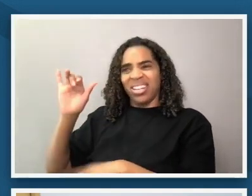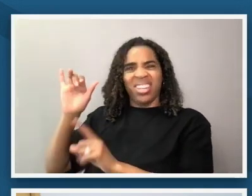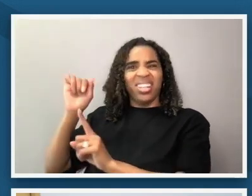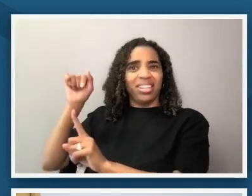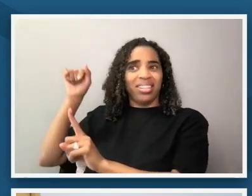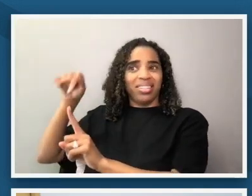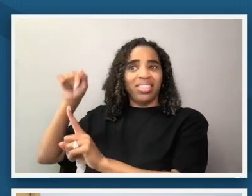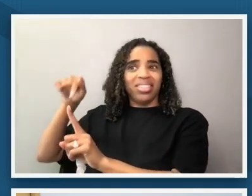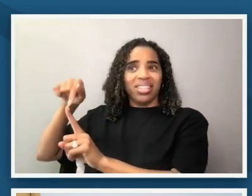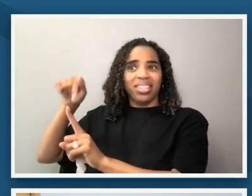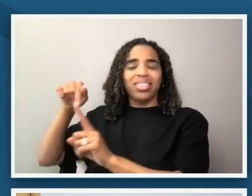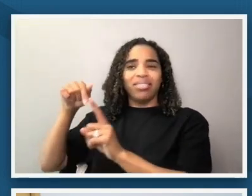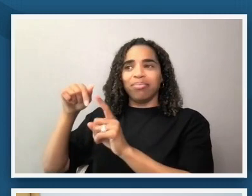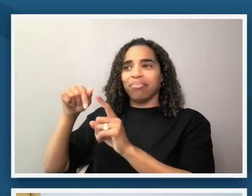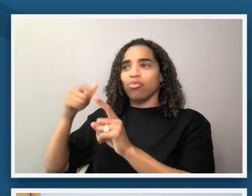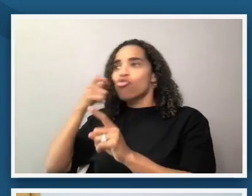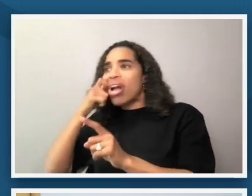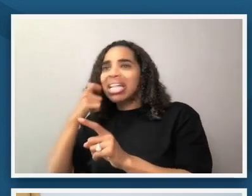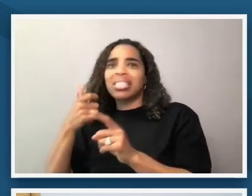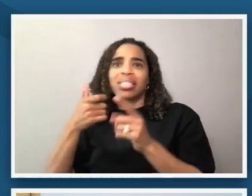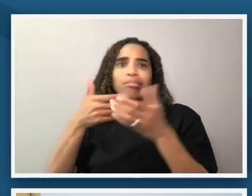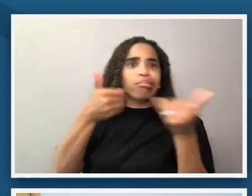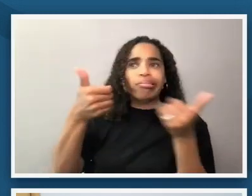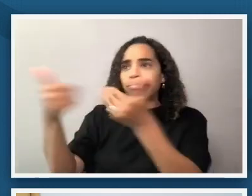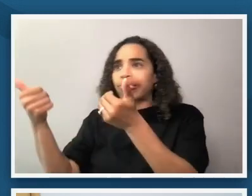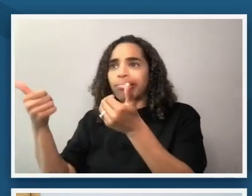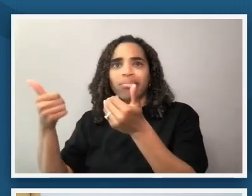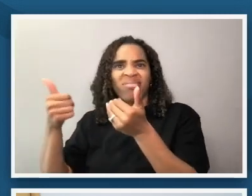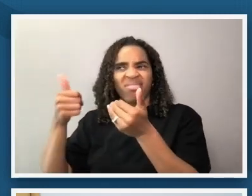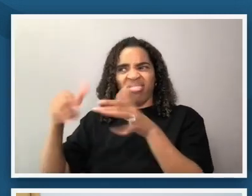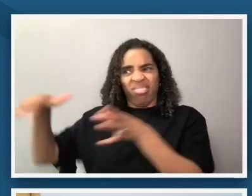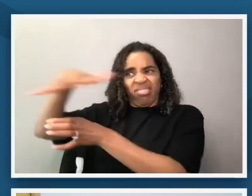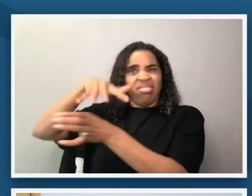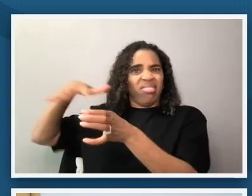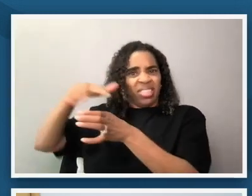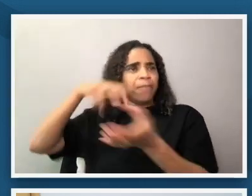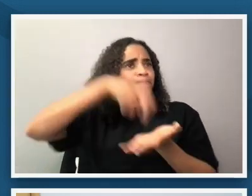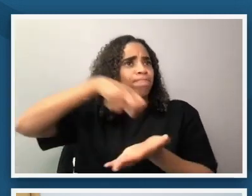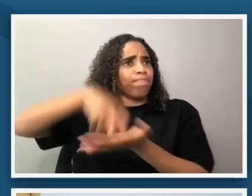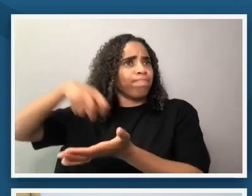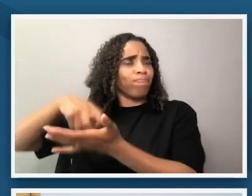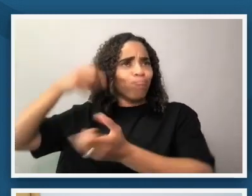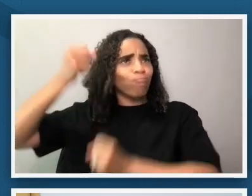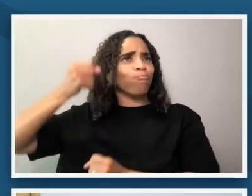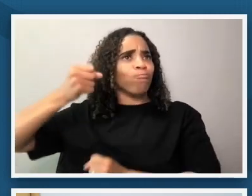relations particularly in that time period so um that was really